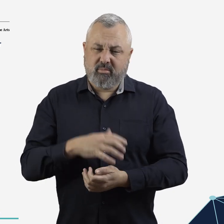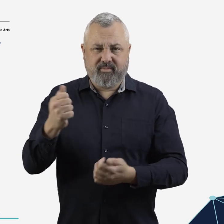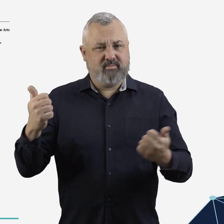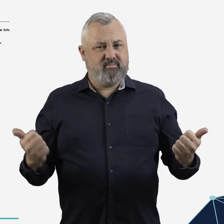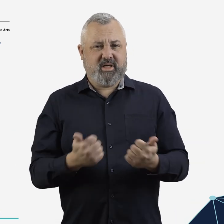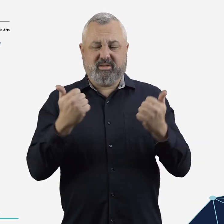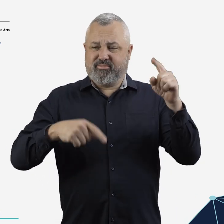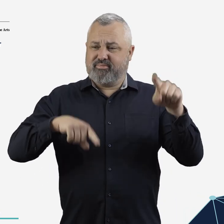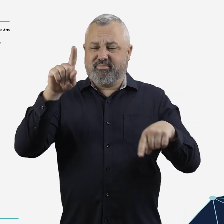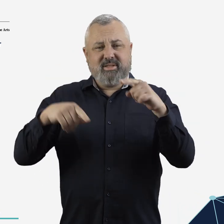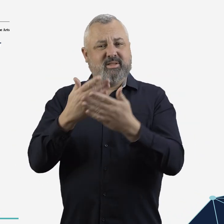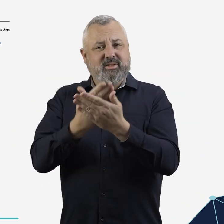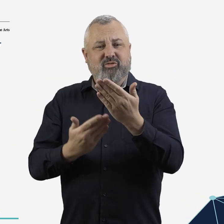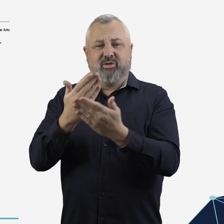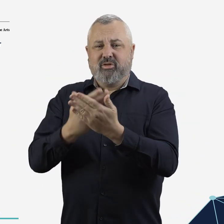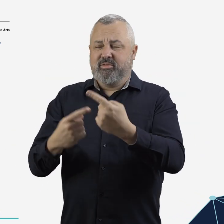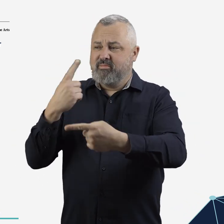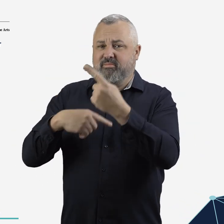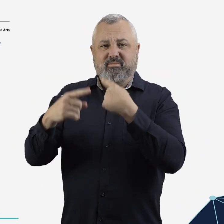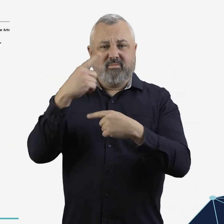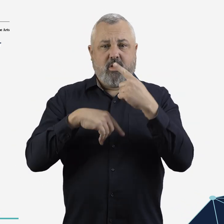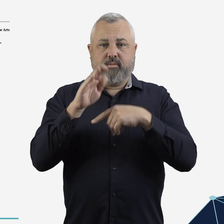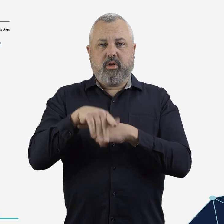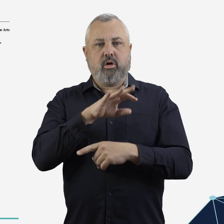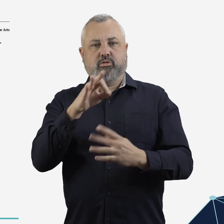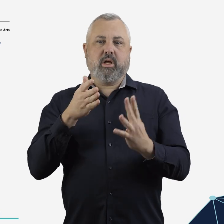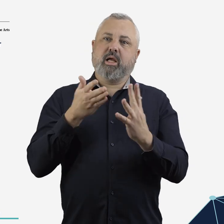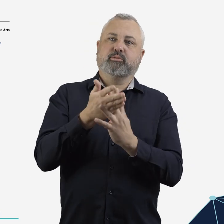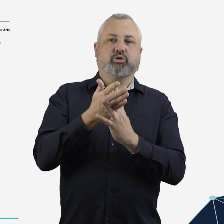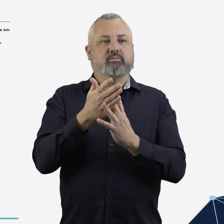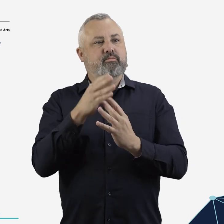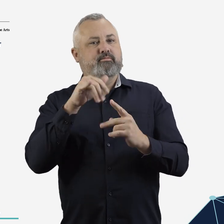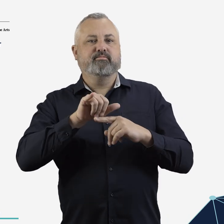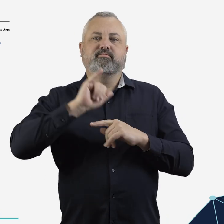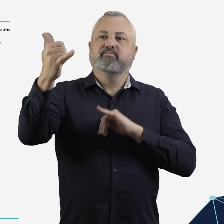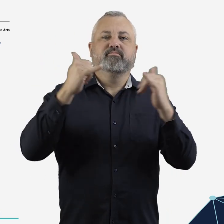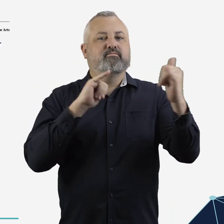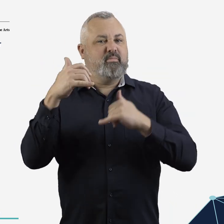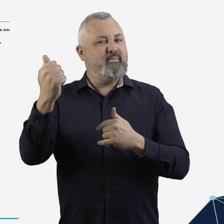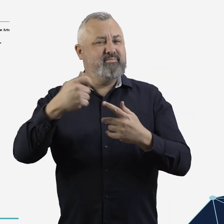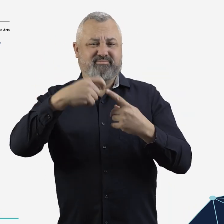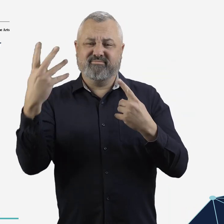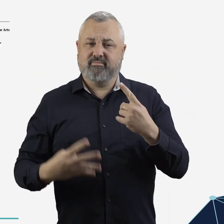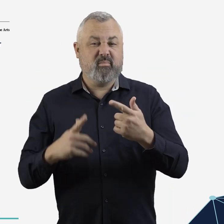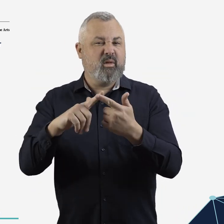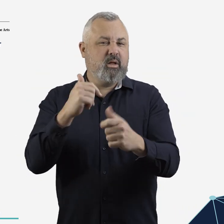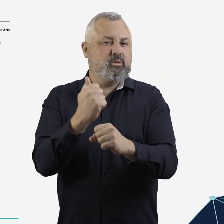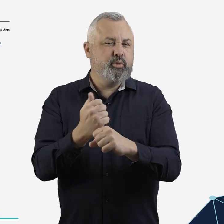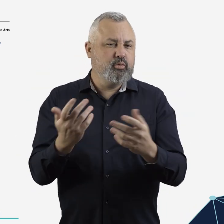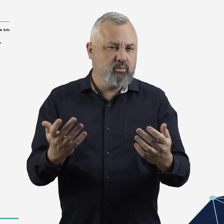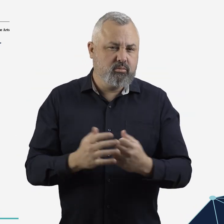Some specific issues include: